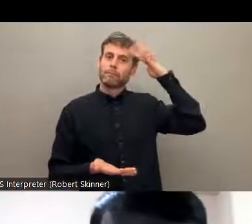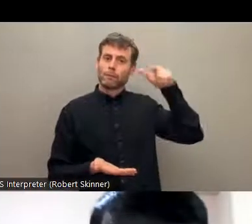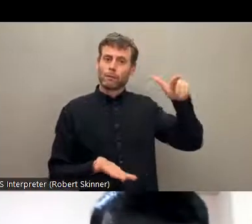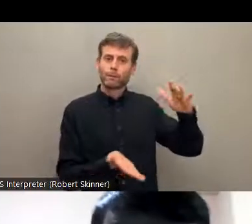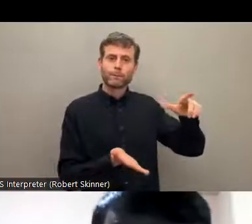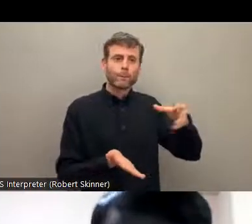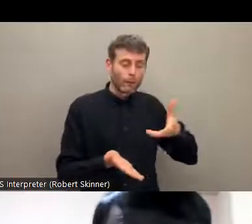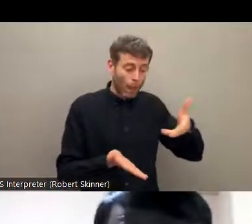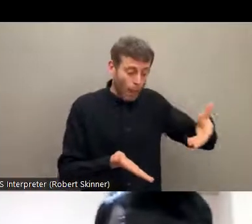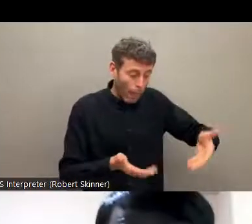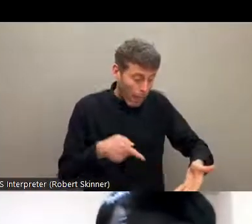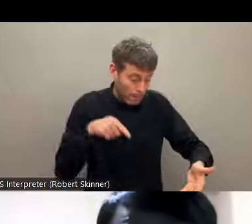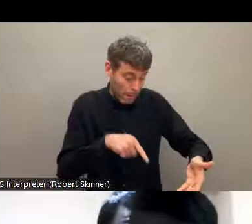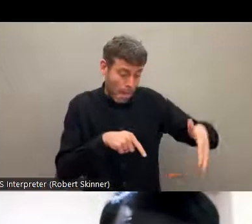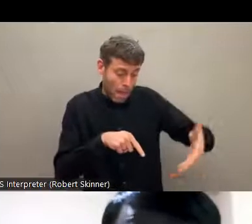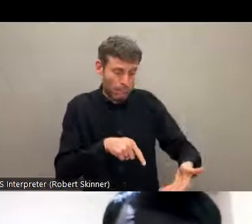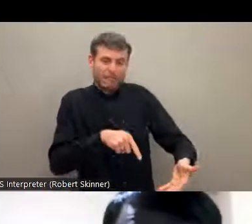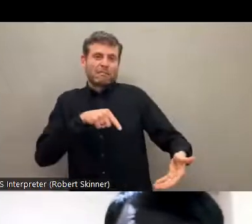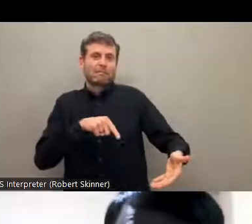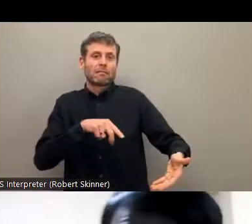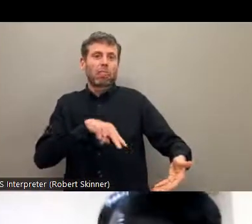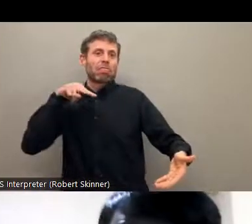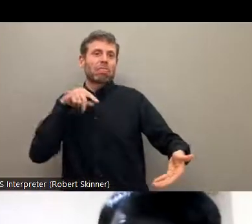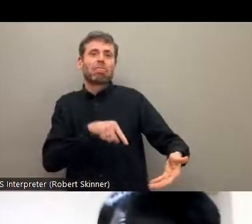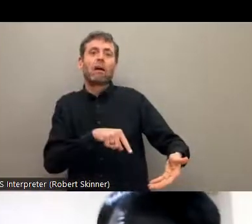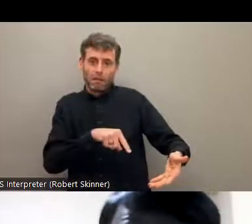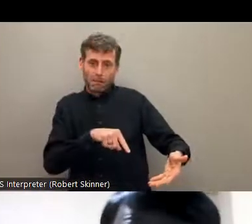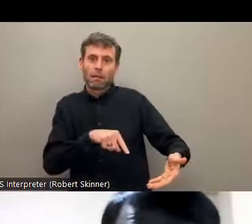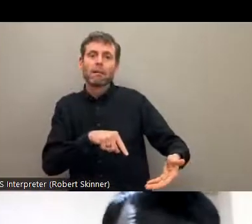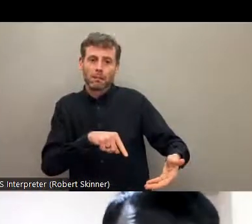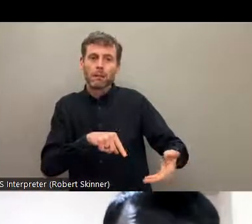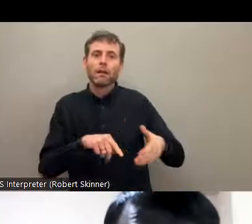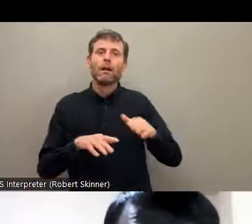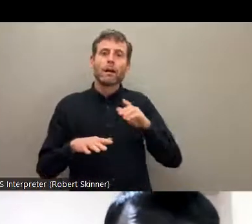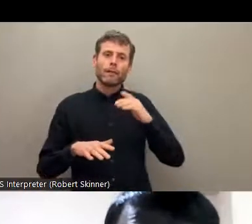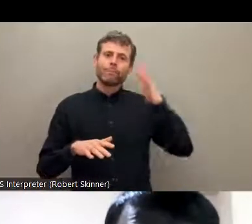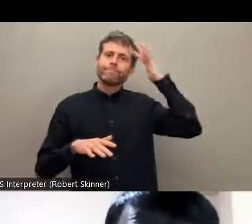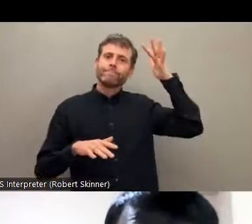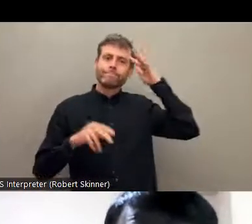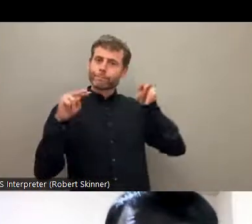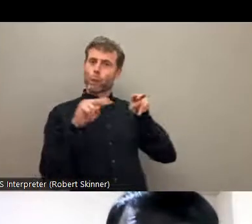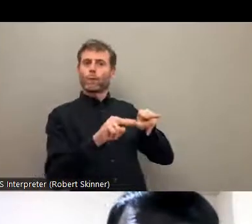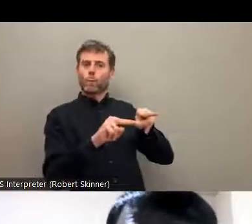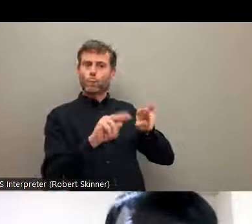the traditional part to us, to the Dalit people.